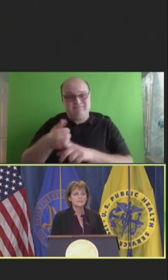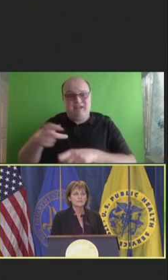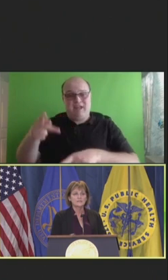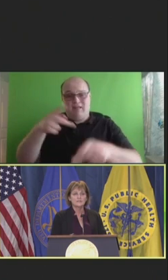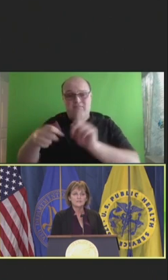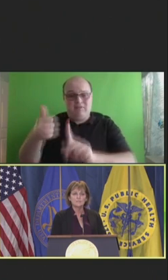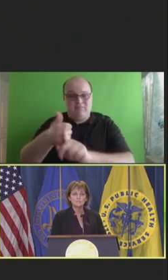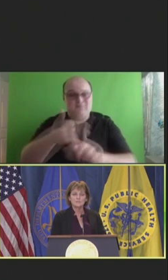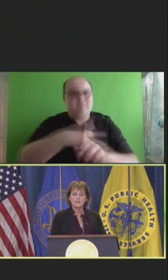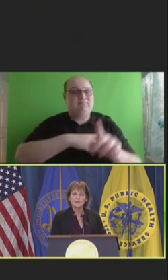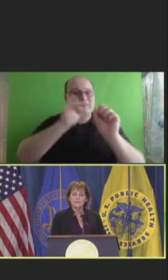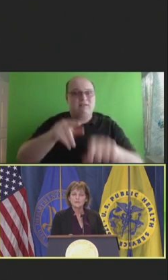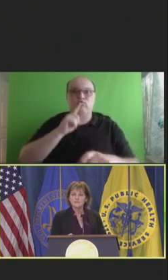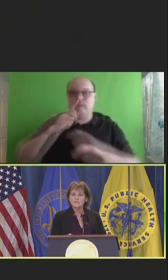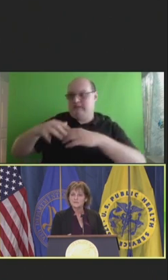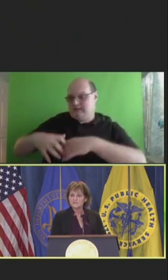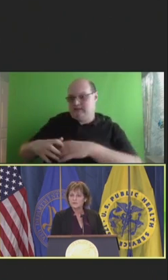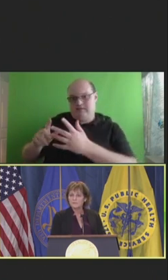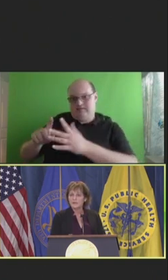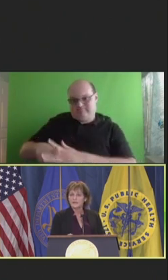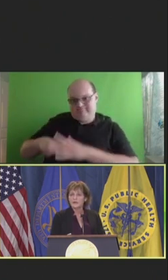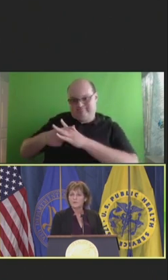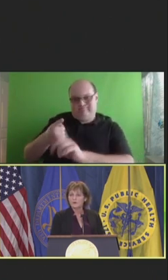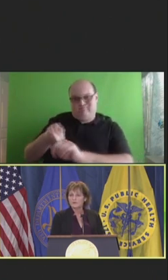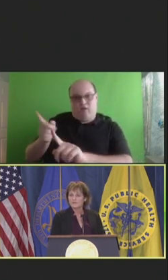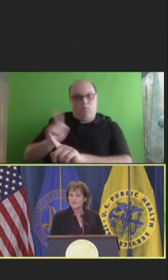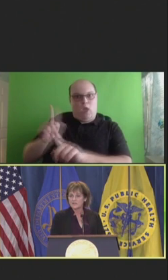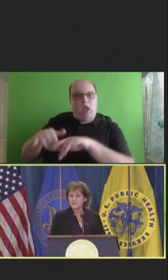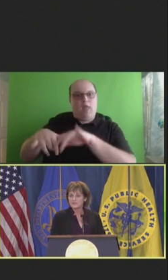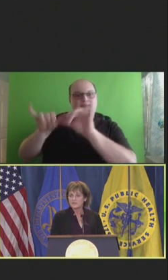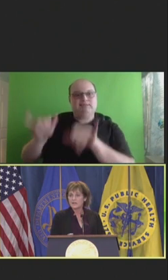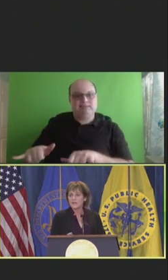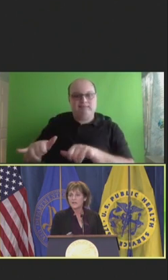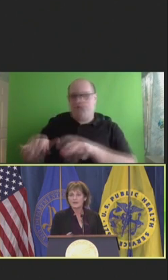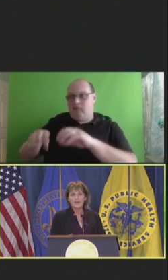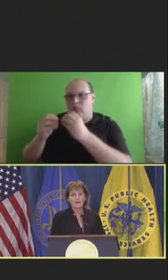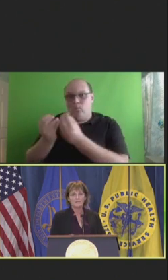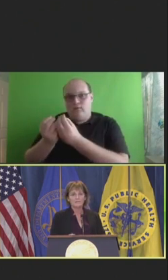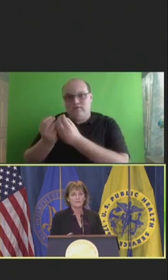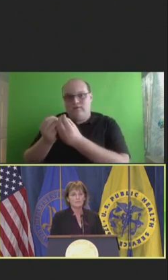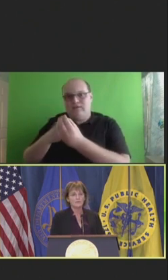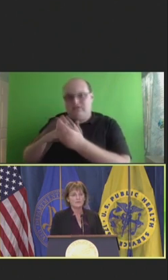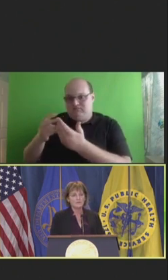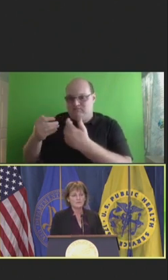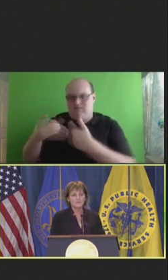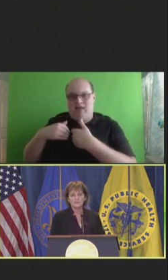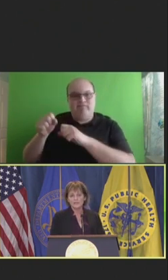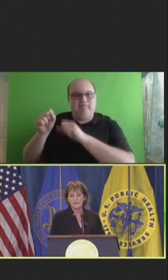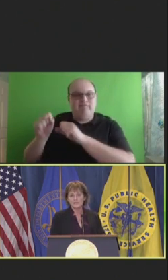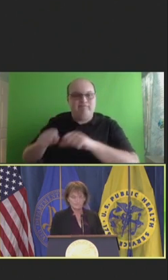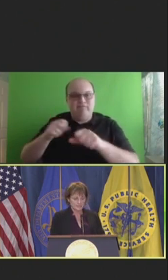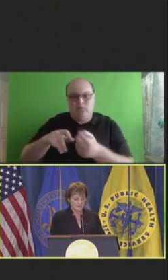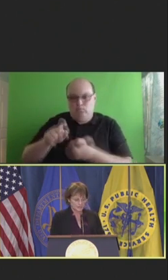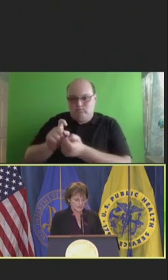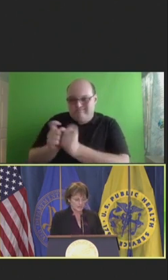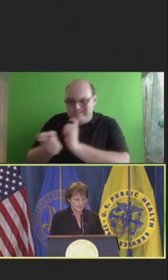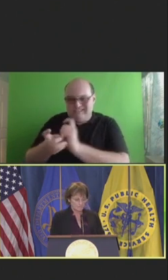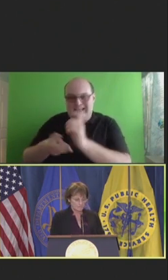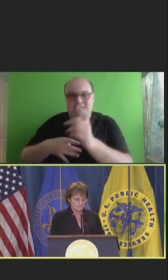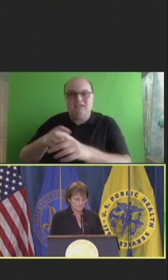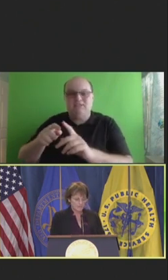the system, and it's the system and our organizations that have the ability to change and must change.